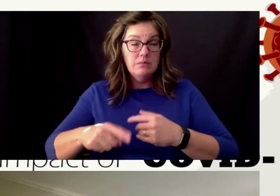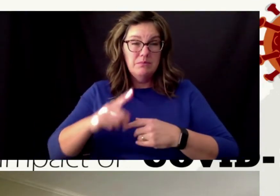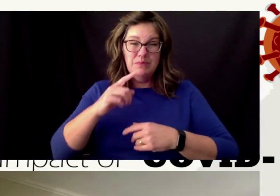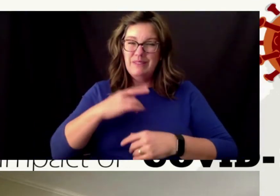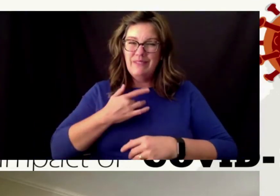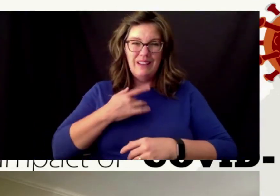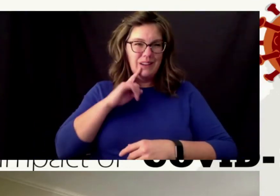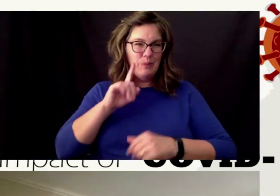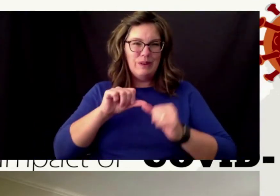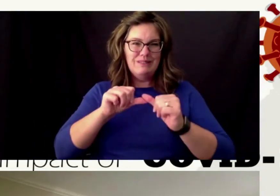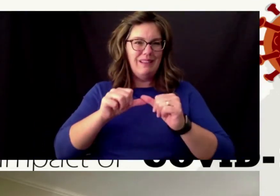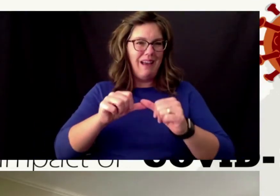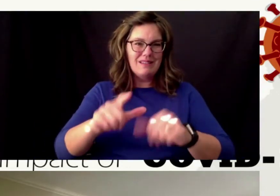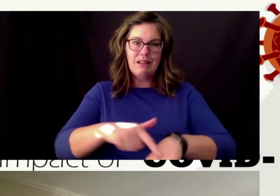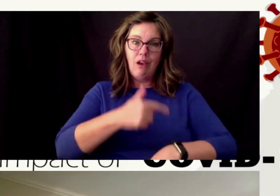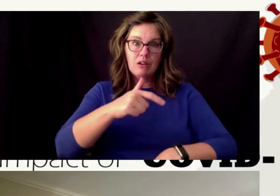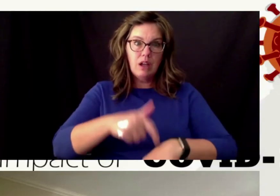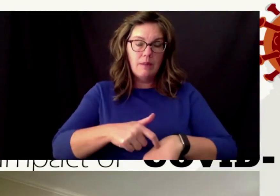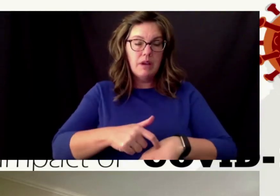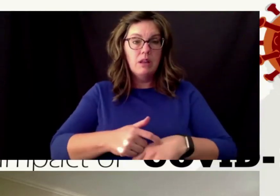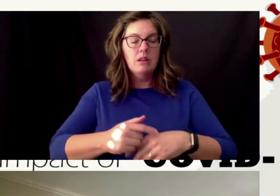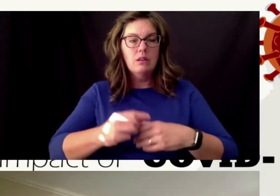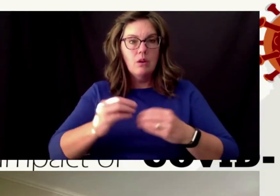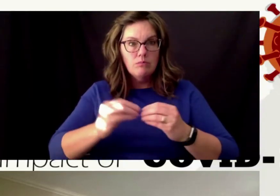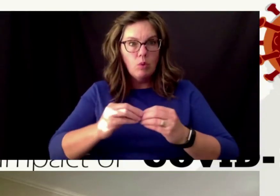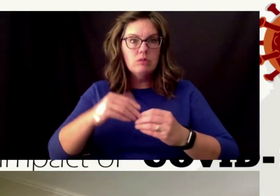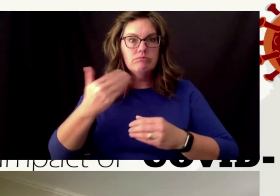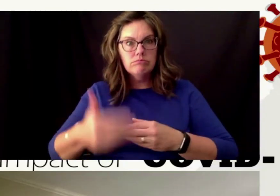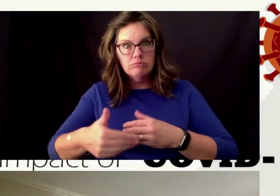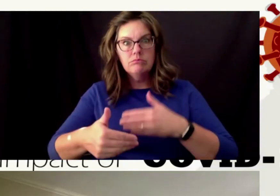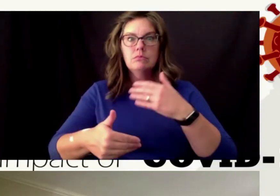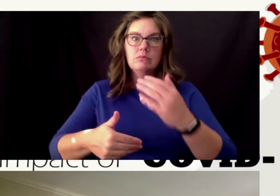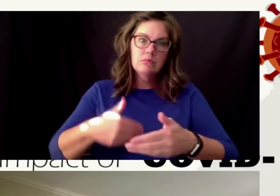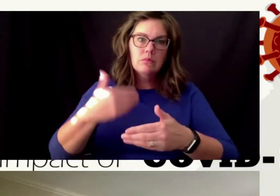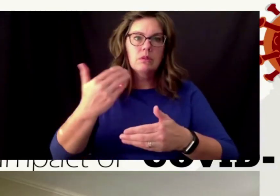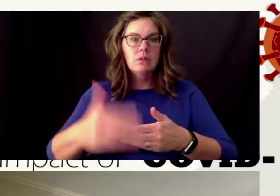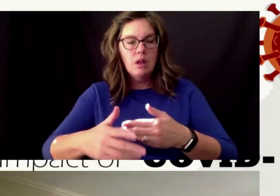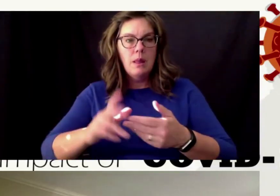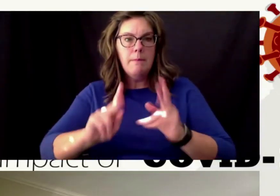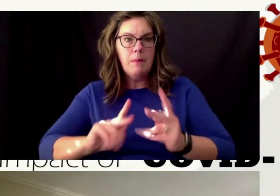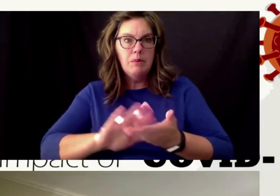and then of course the longer it got the more angry people got because folks kind of started